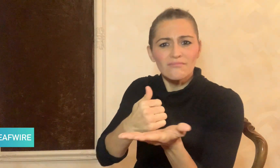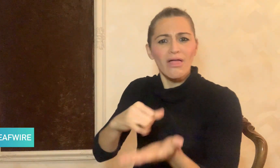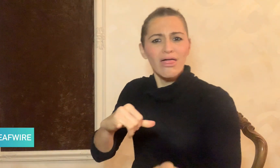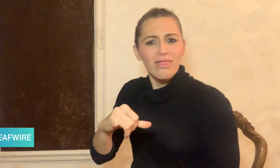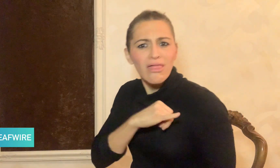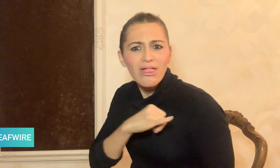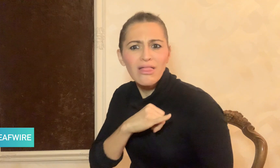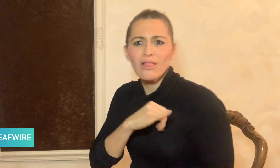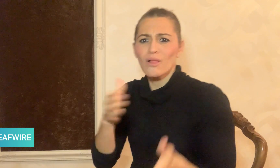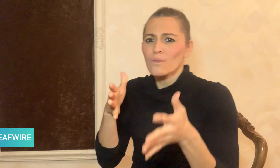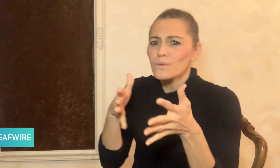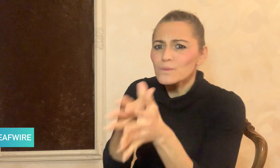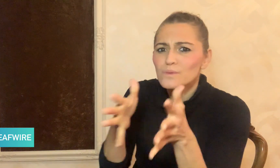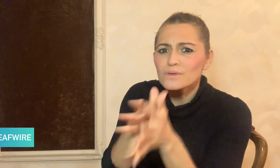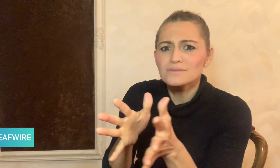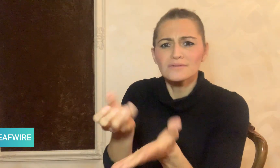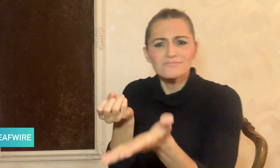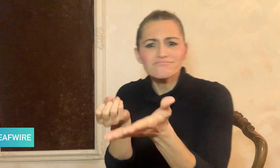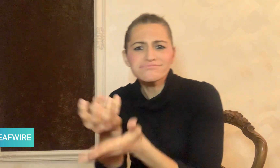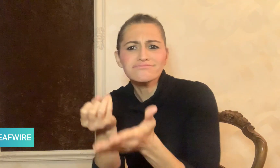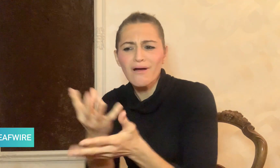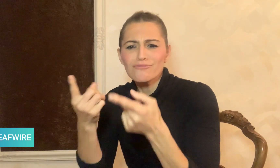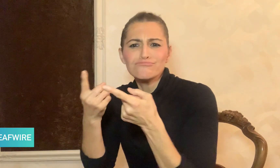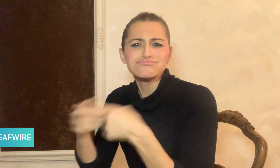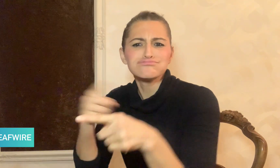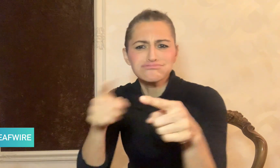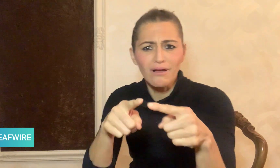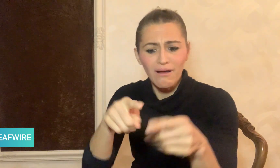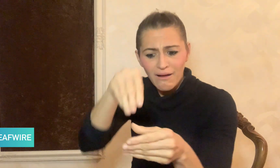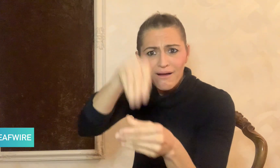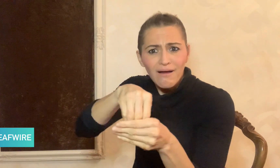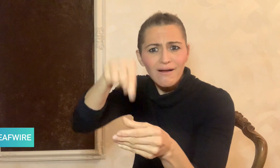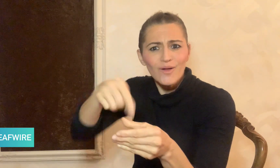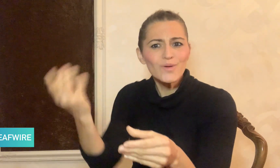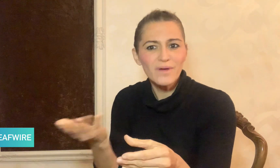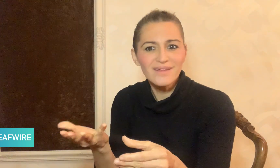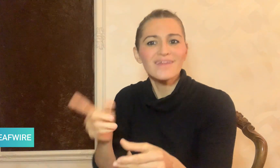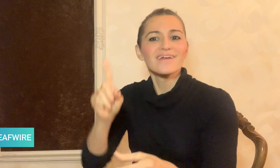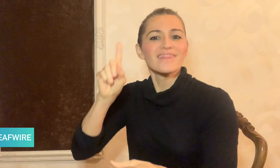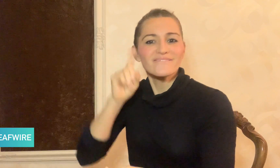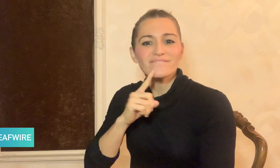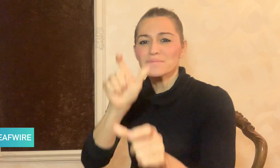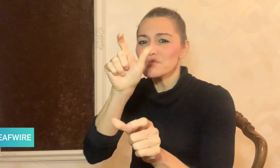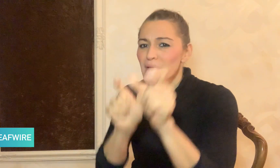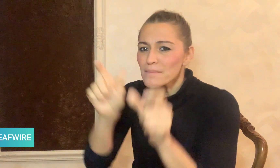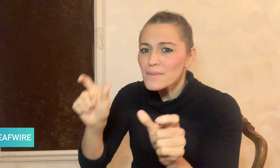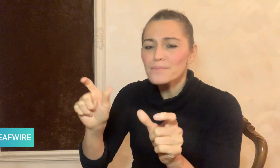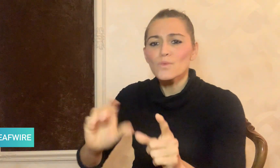interesting news stories about Deaf people,